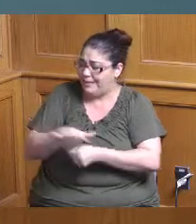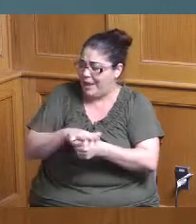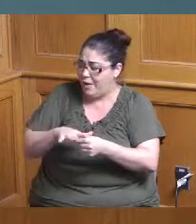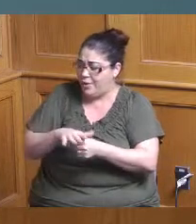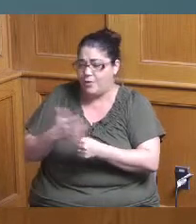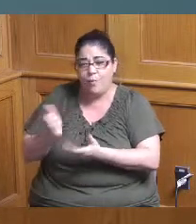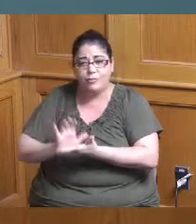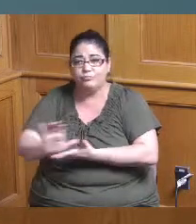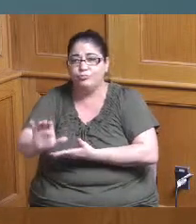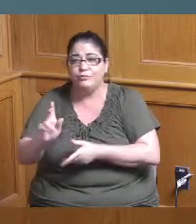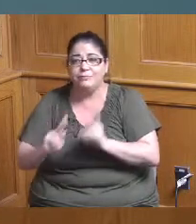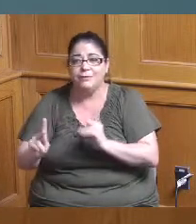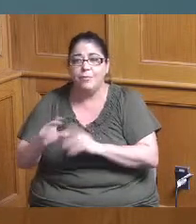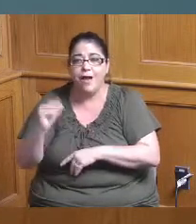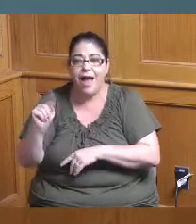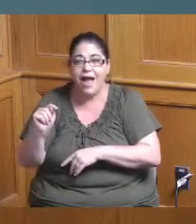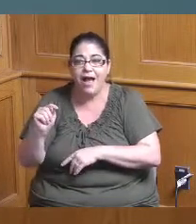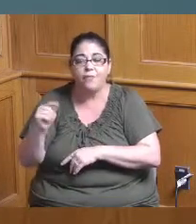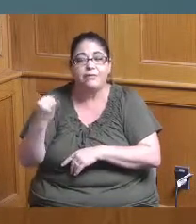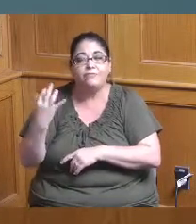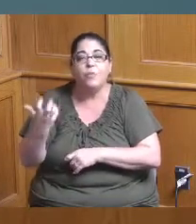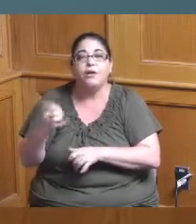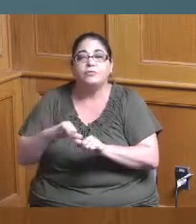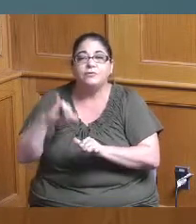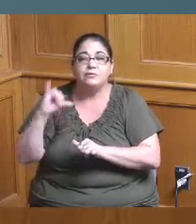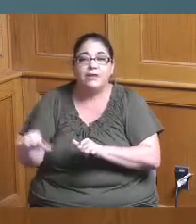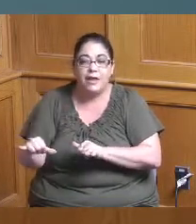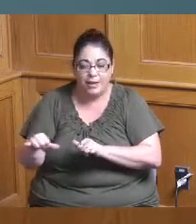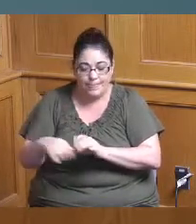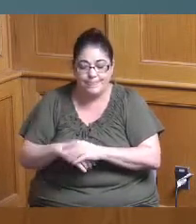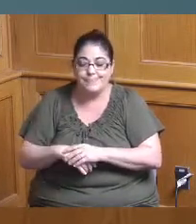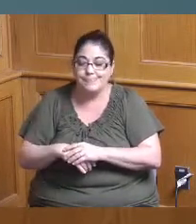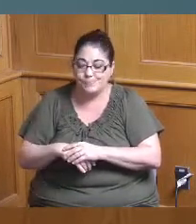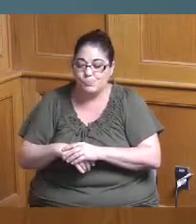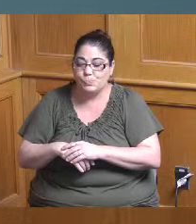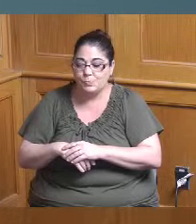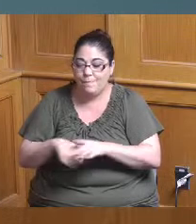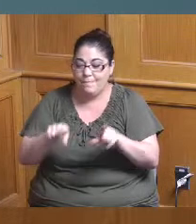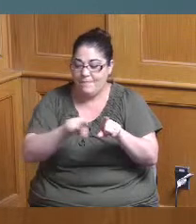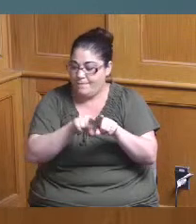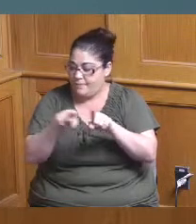stay and so I know we talked about affordable housing but I also want to be able to maintain